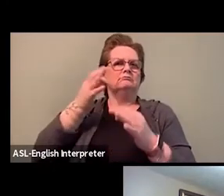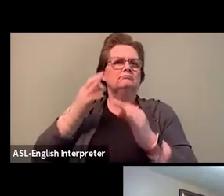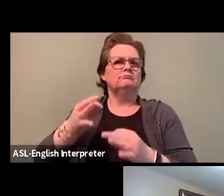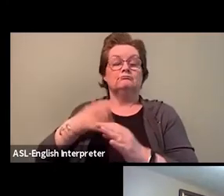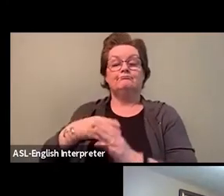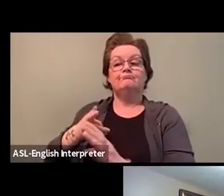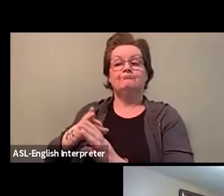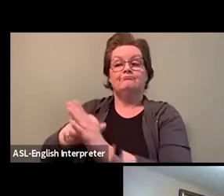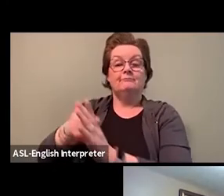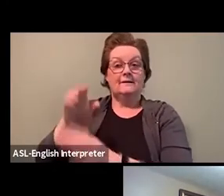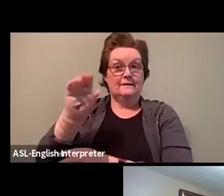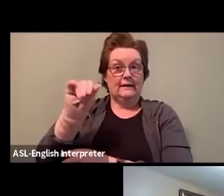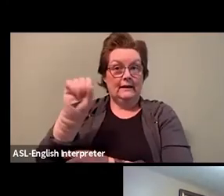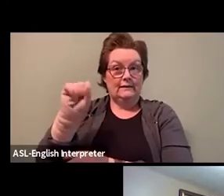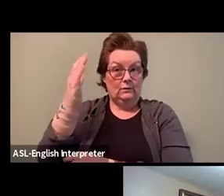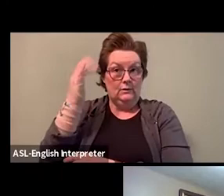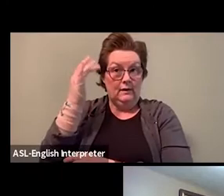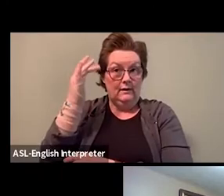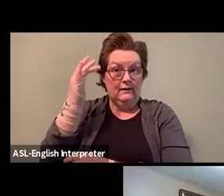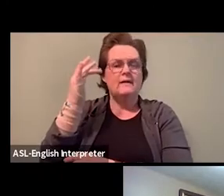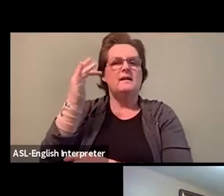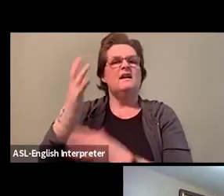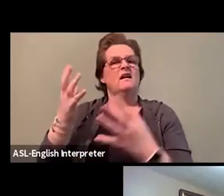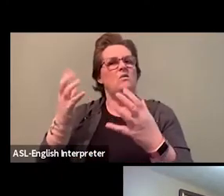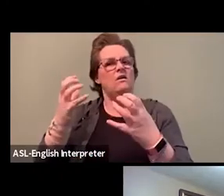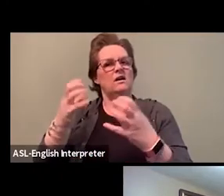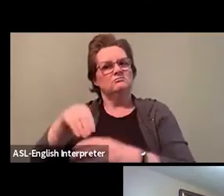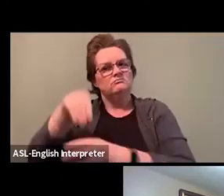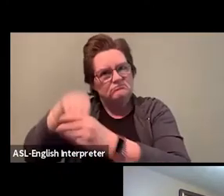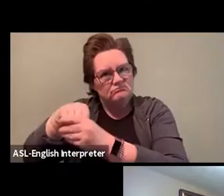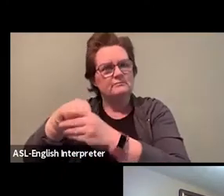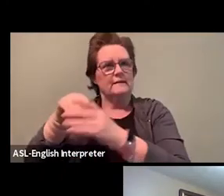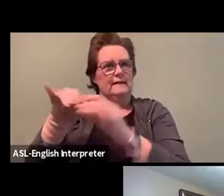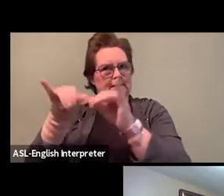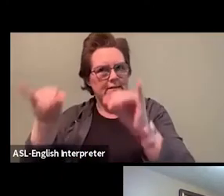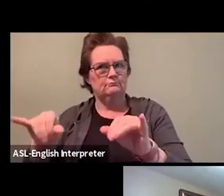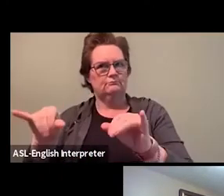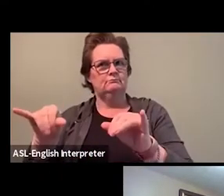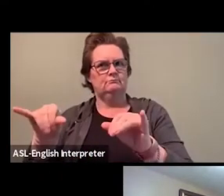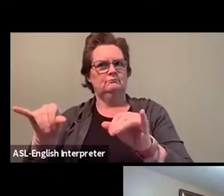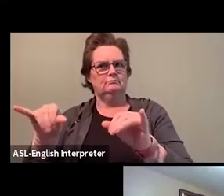I've always wanted to make the world a better place. And that was how I figured I would do my part.